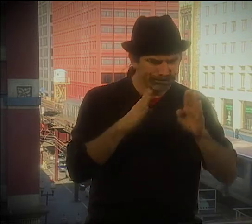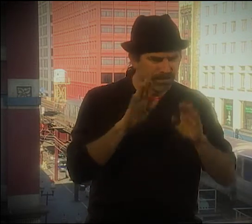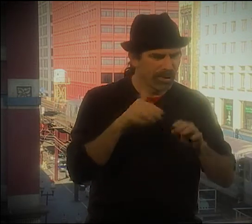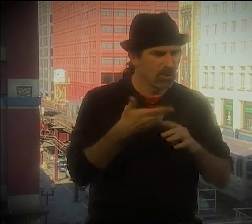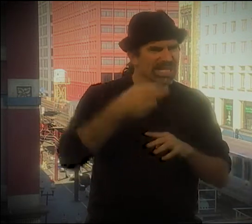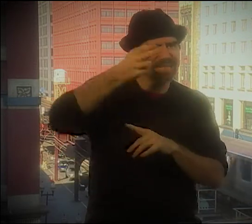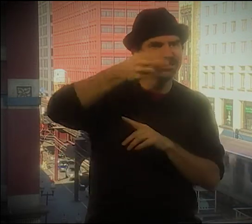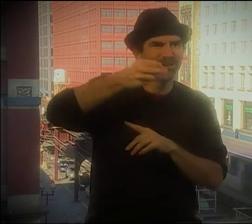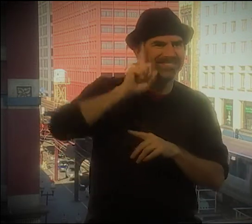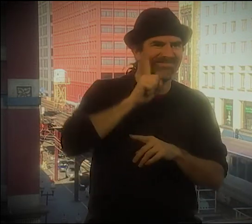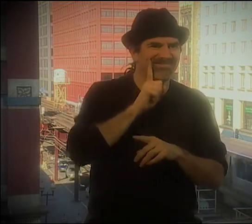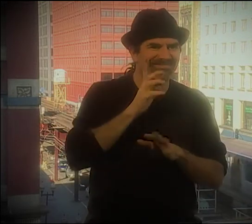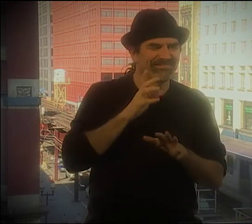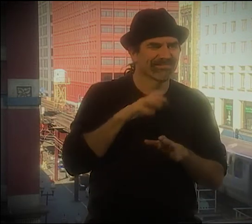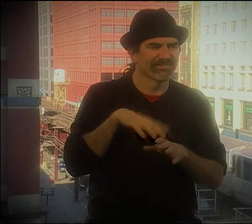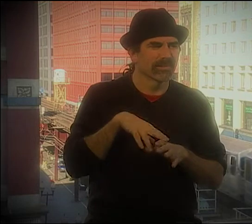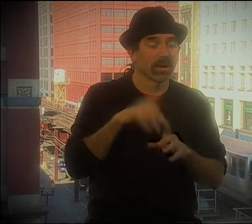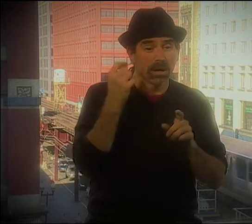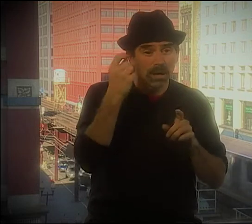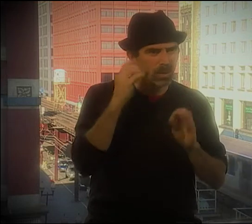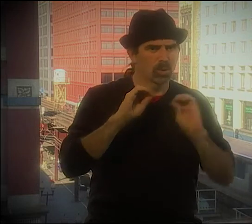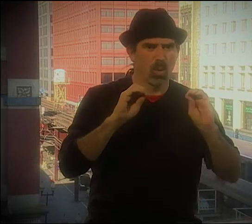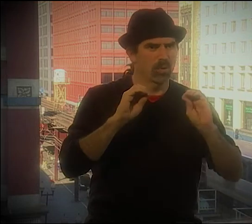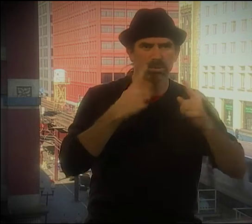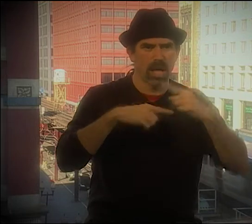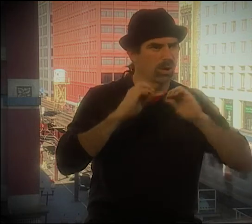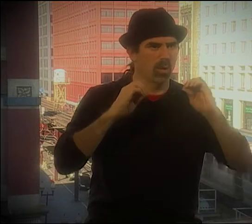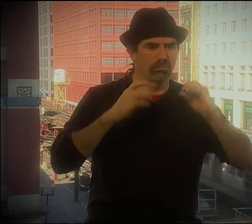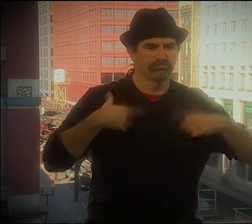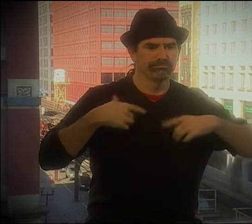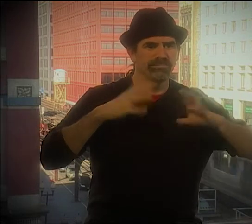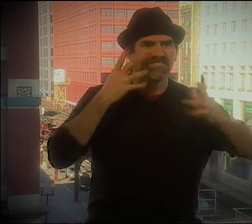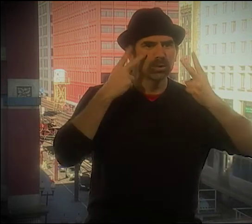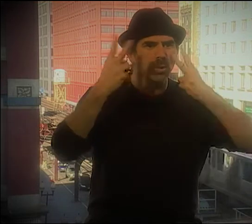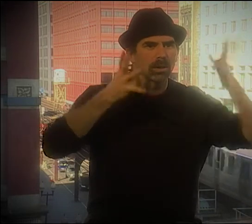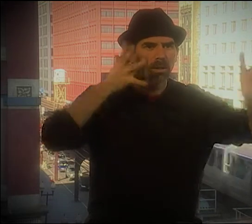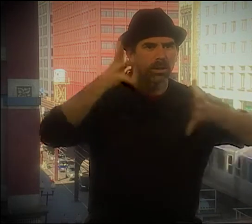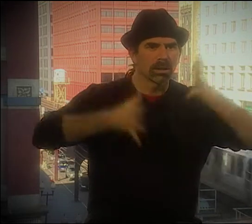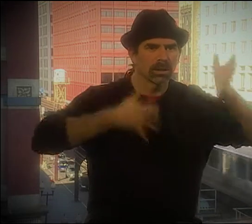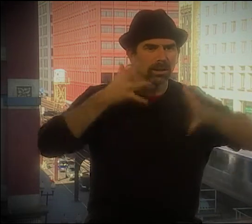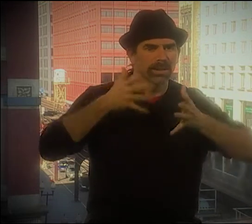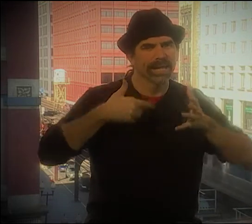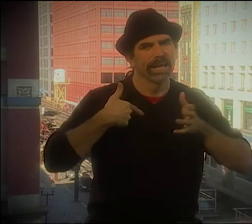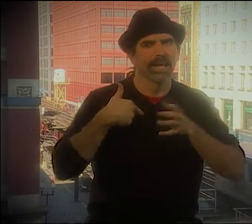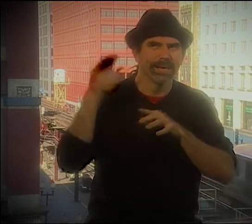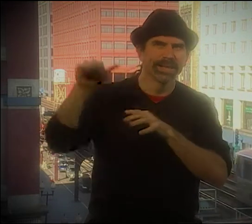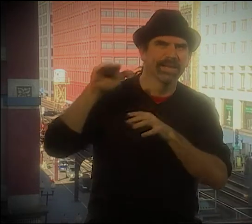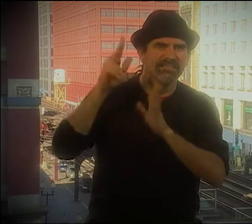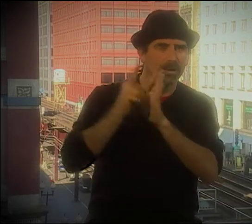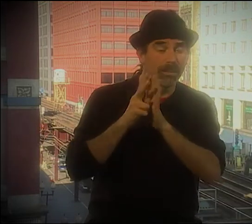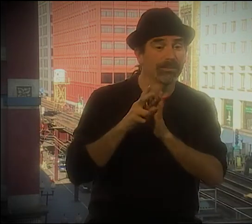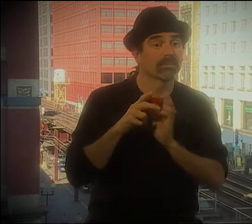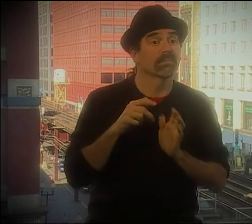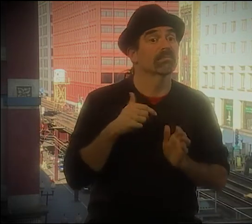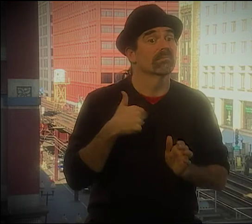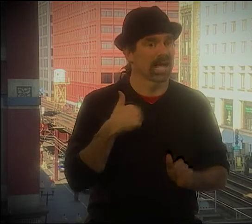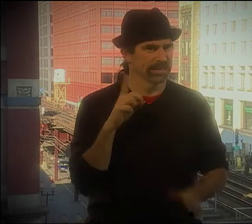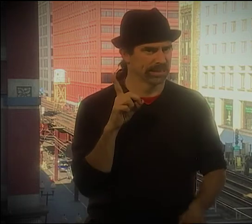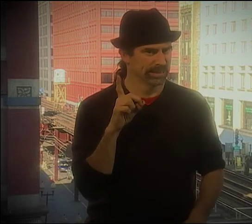RECENTLY IN BOSTON, I DID A PERFORMANCE, A ONE-MAN SHOW, WHERE I WAS TALKING ABOUT THE HISTORY OF DEAF PEOPLE